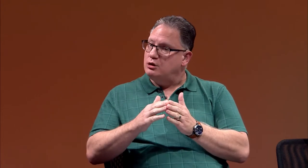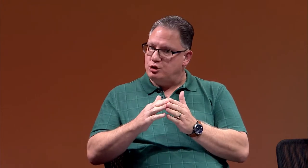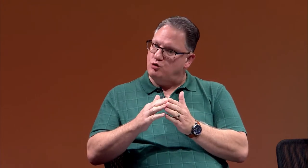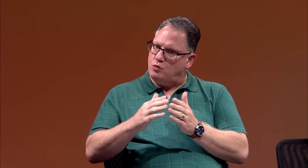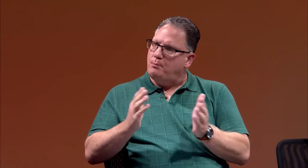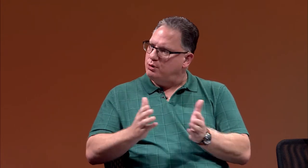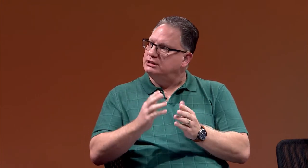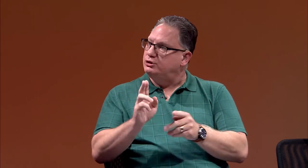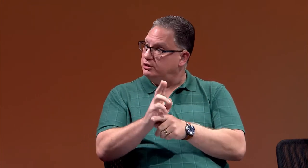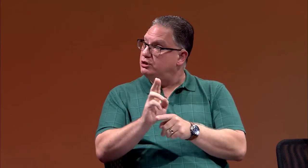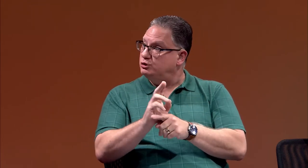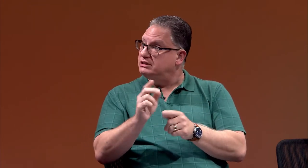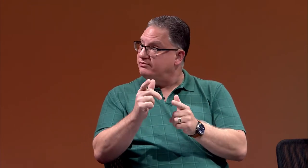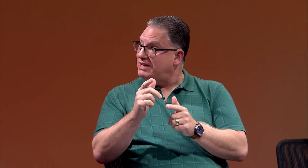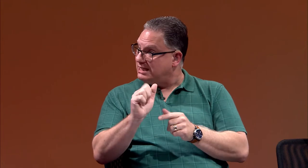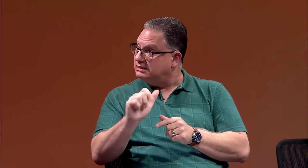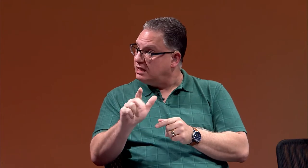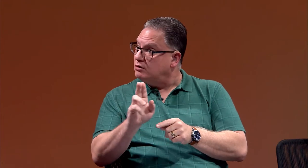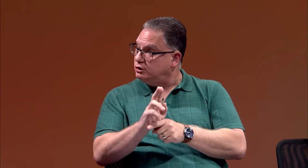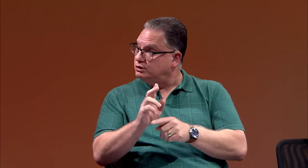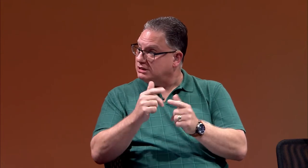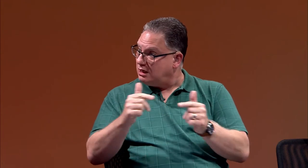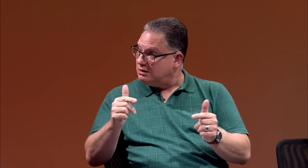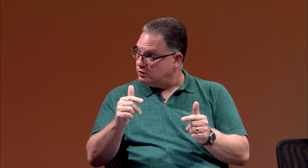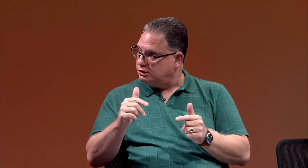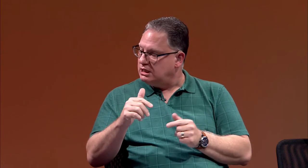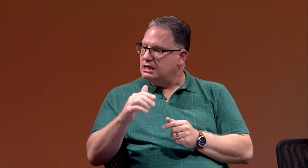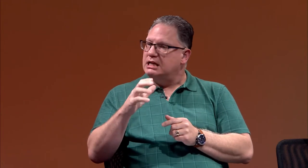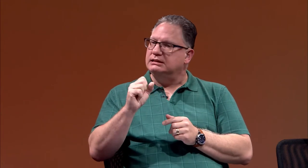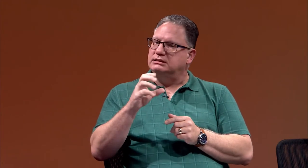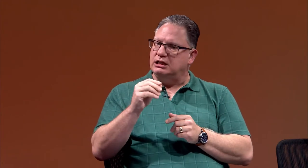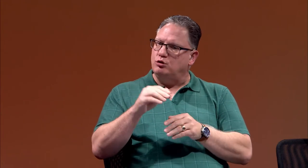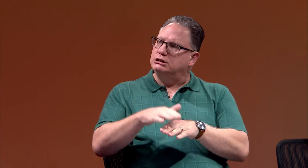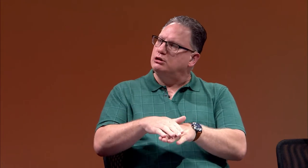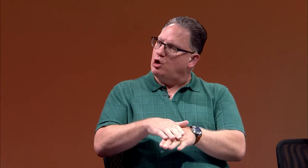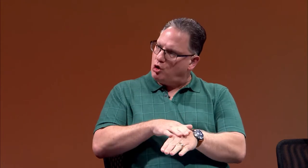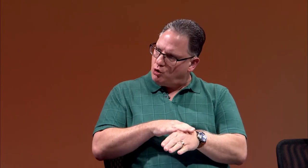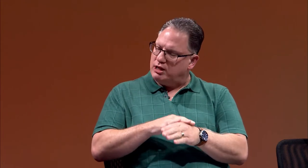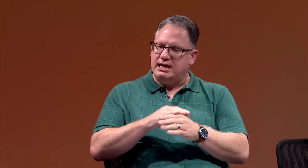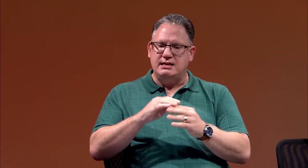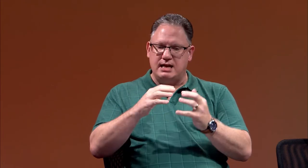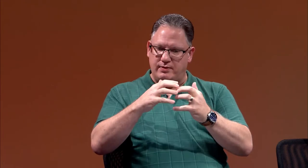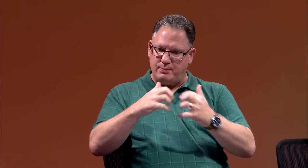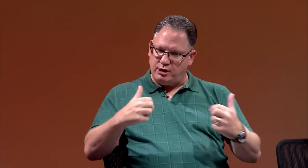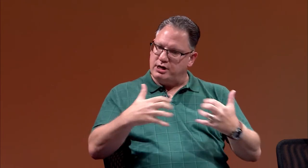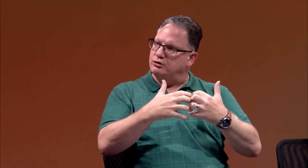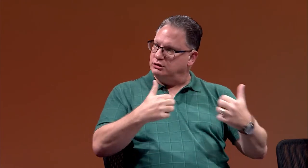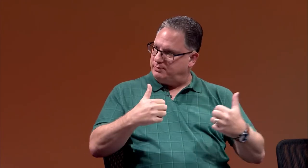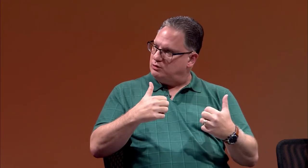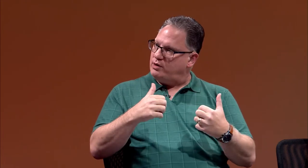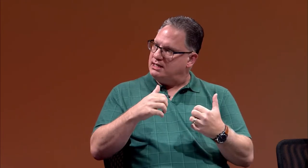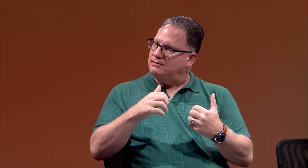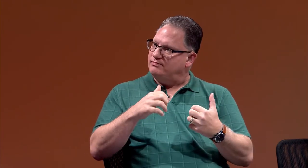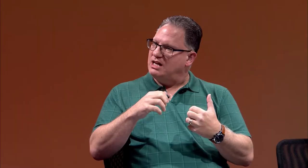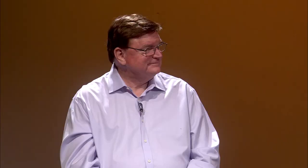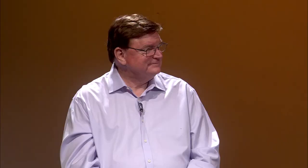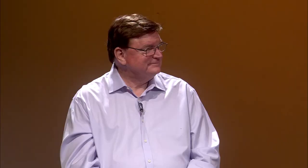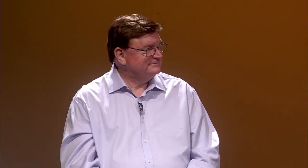to push the use of ASL and use sign language. And so slowly the barriers between not using ASL